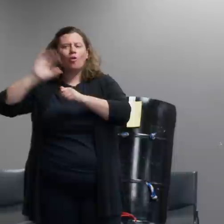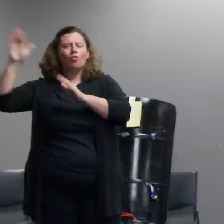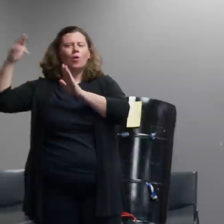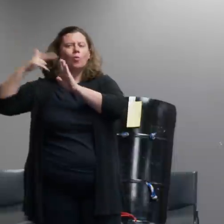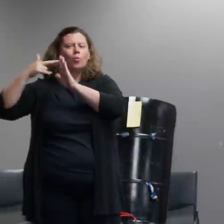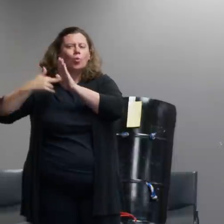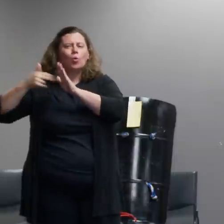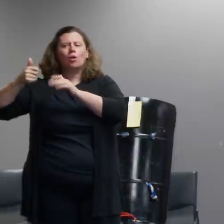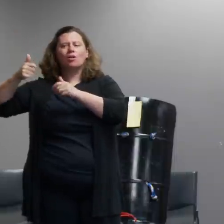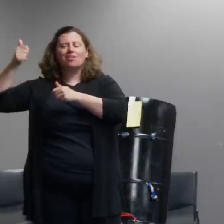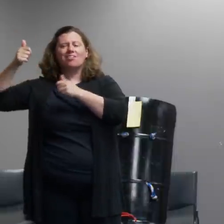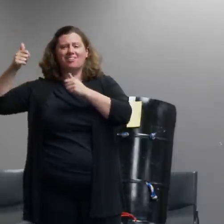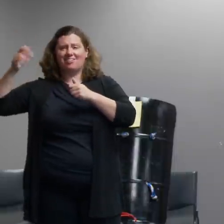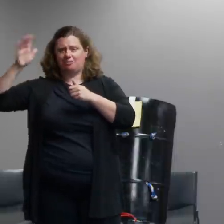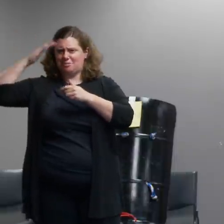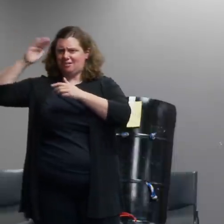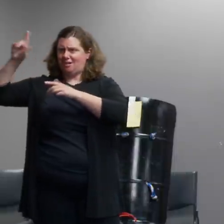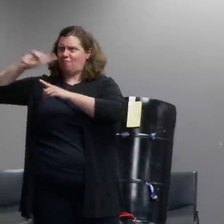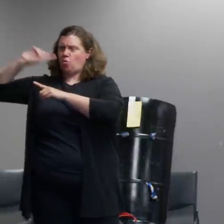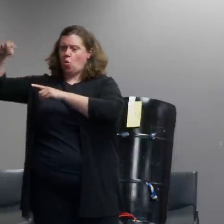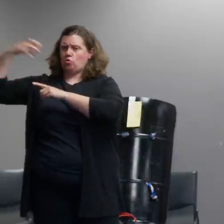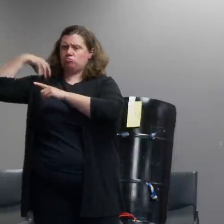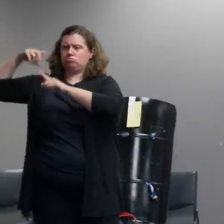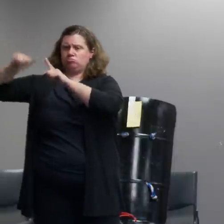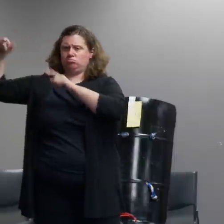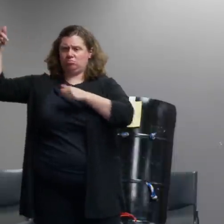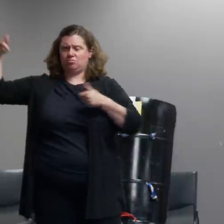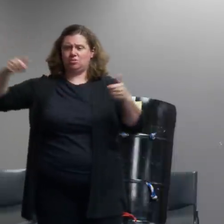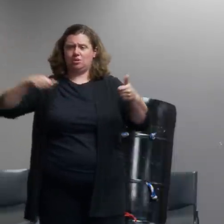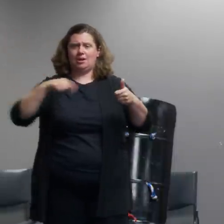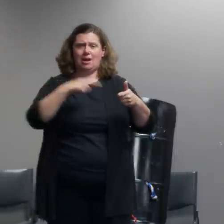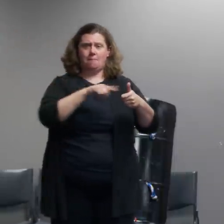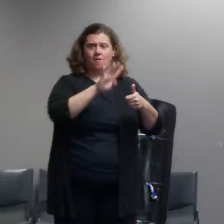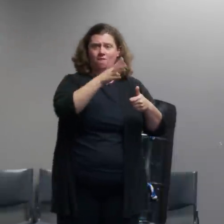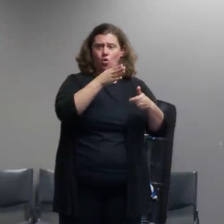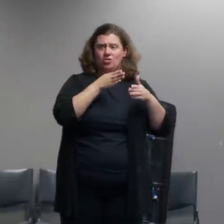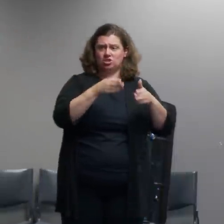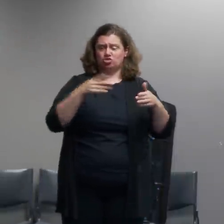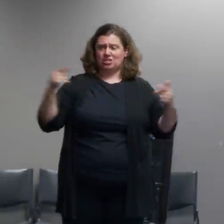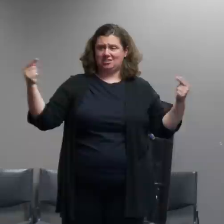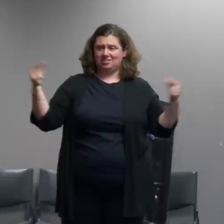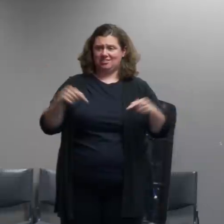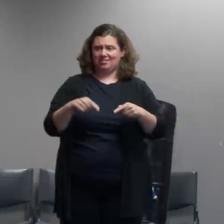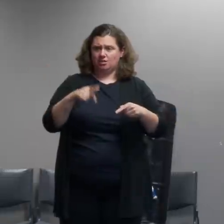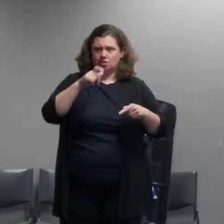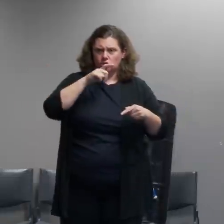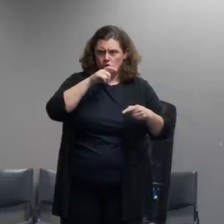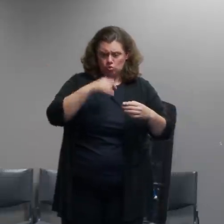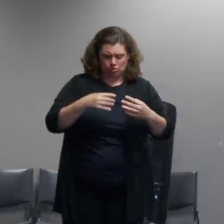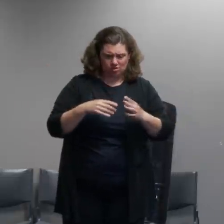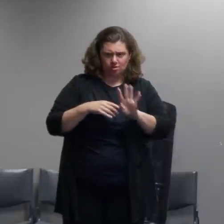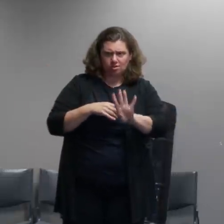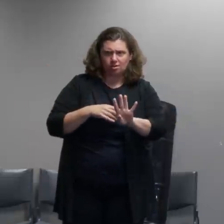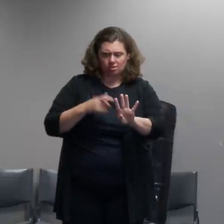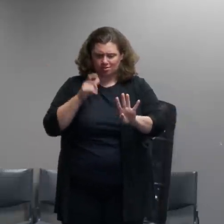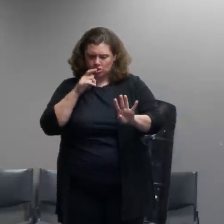a situation like the fourth where you're all in the same place on the same street and co-located right does that mean that the federal law enforcement